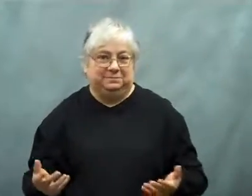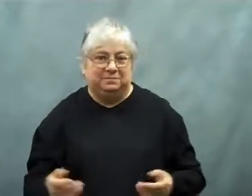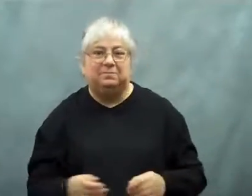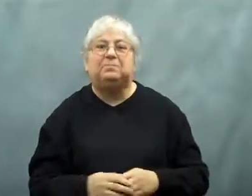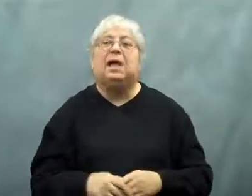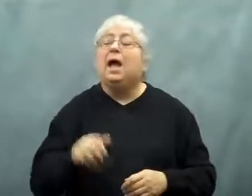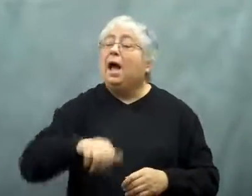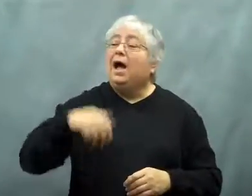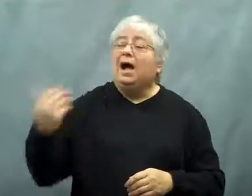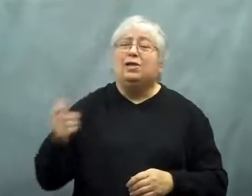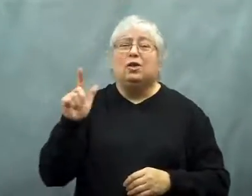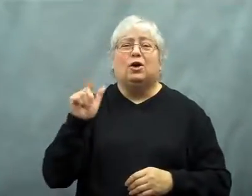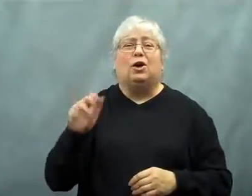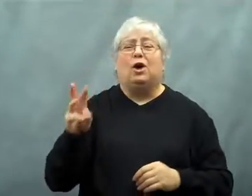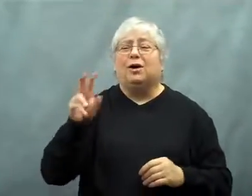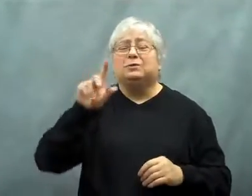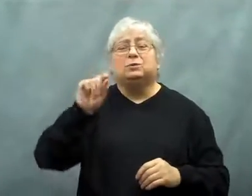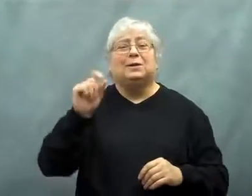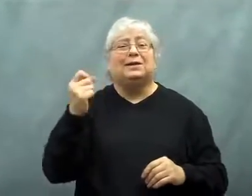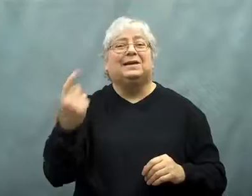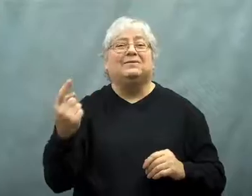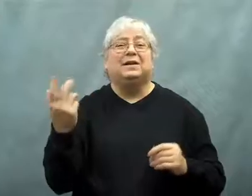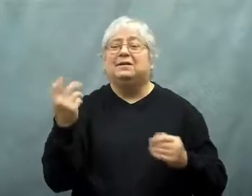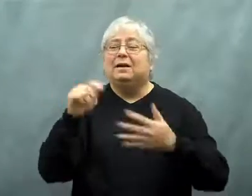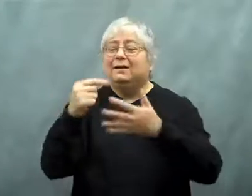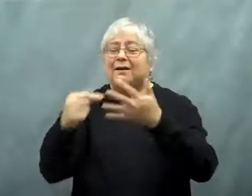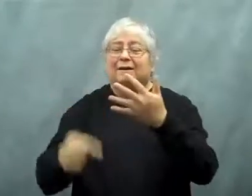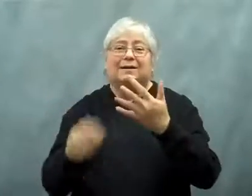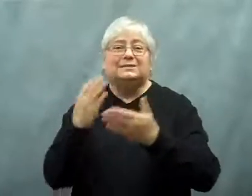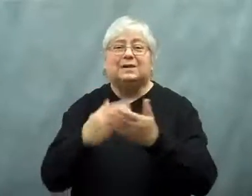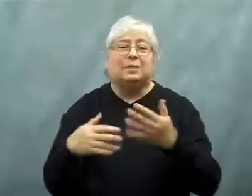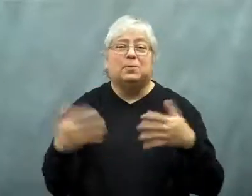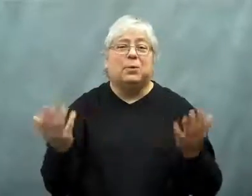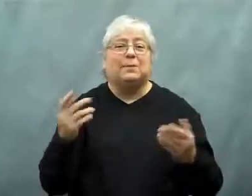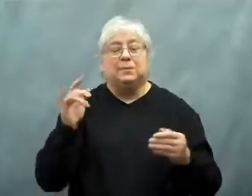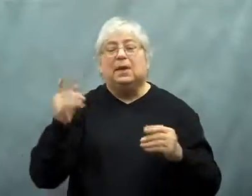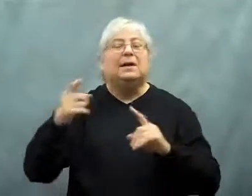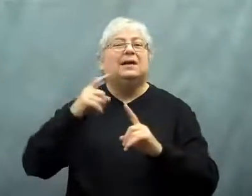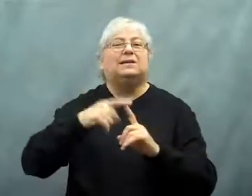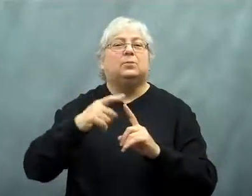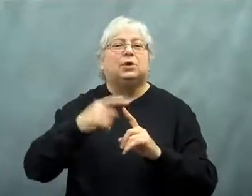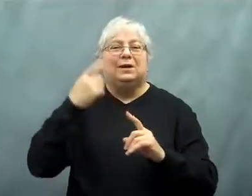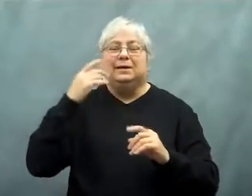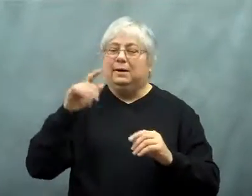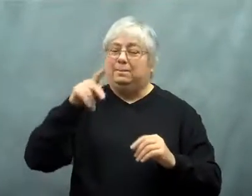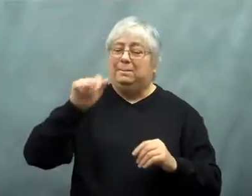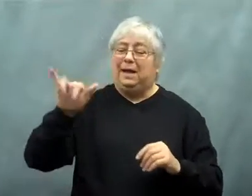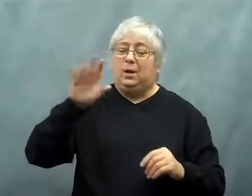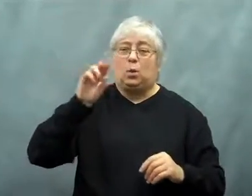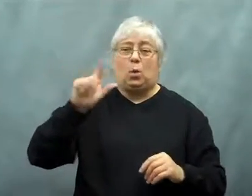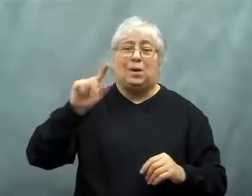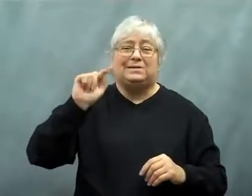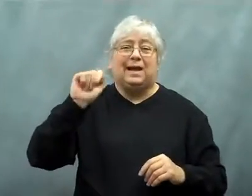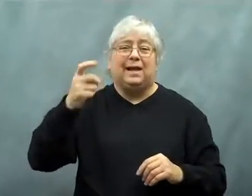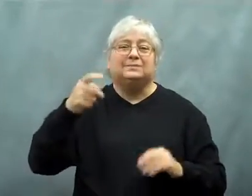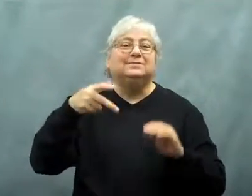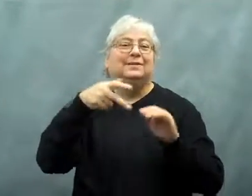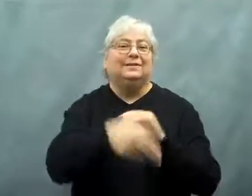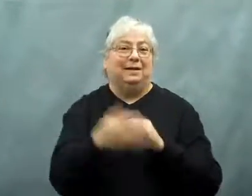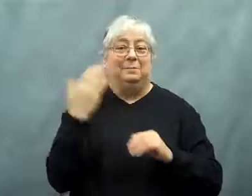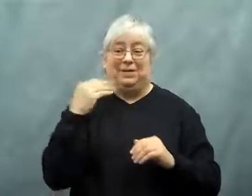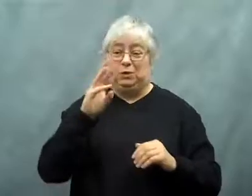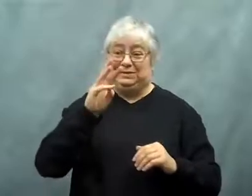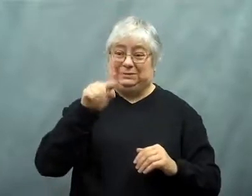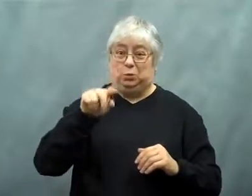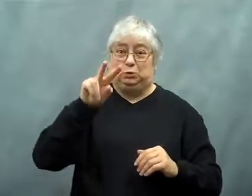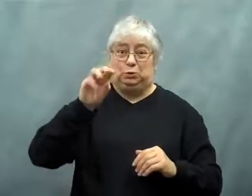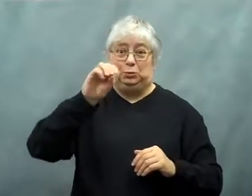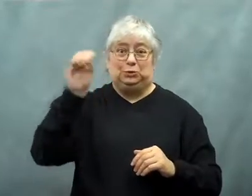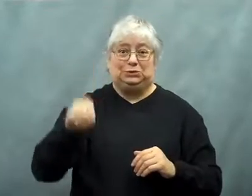Another provision of the 2011 deal was a temporary cut in the payroll tax.